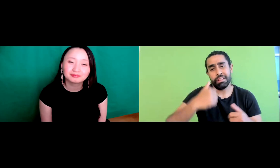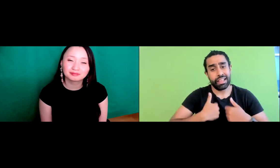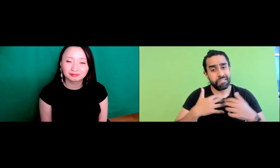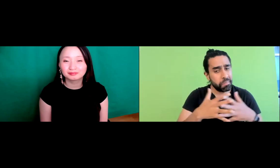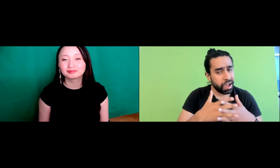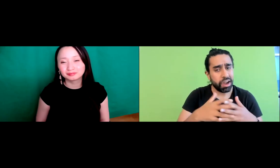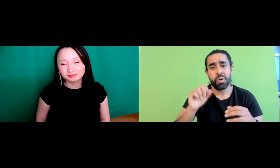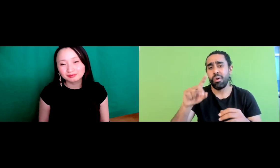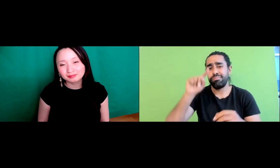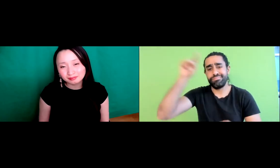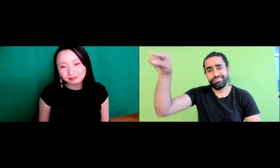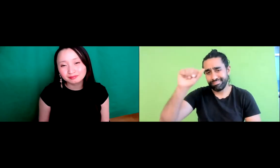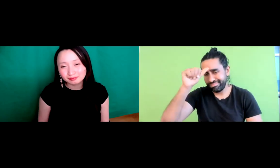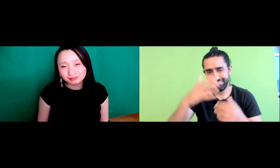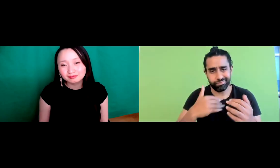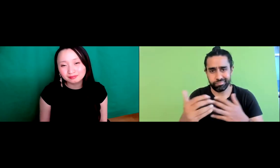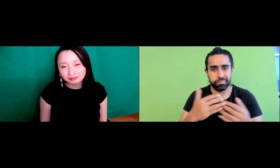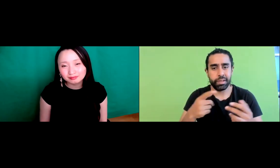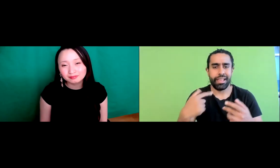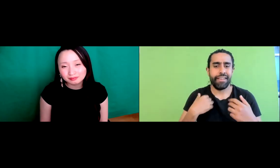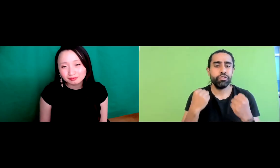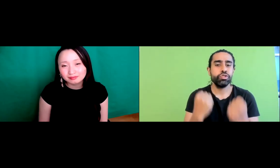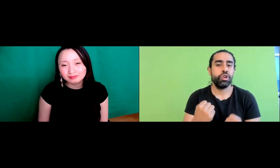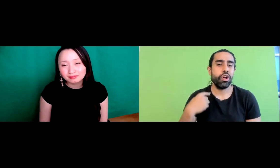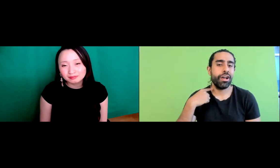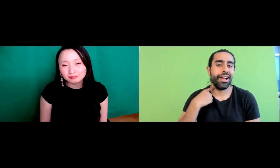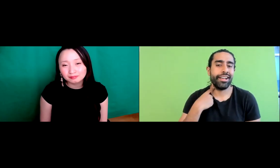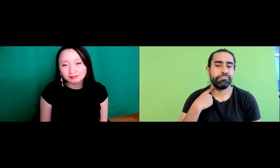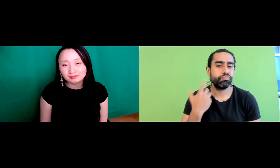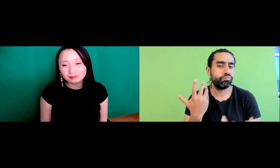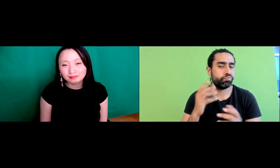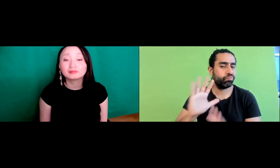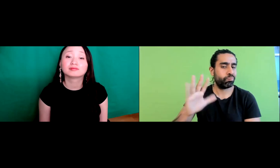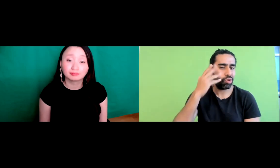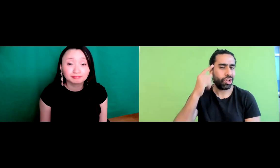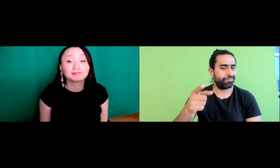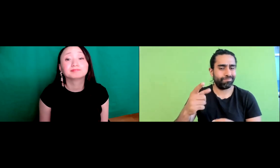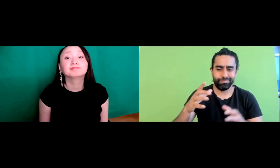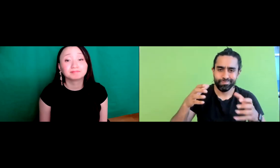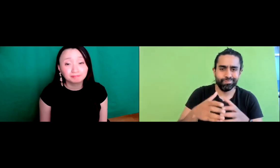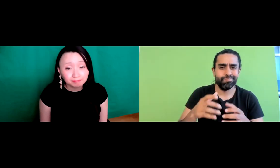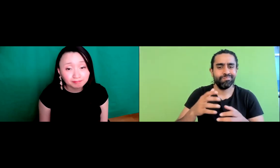There's an Indian guy who's an interpreter or interpreters they've got strong accent.